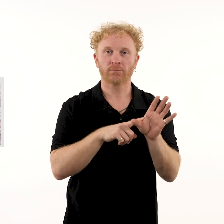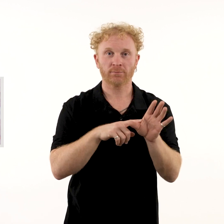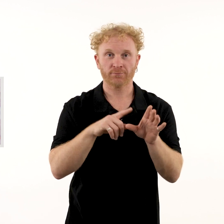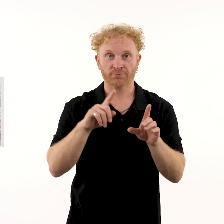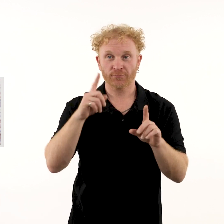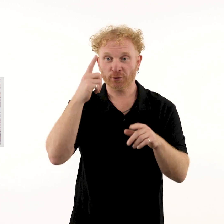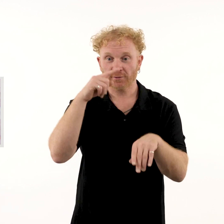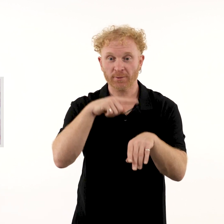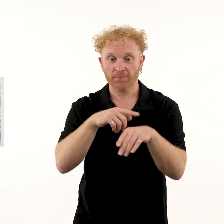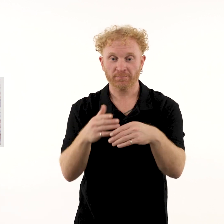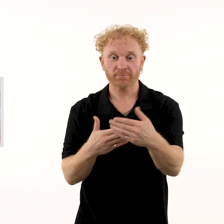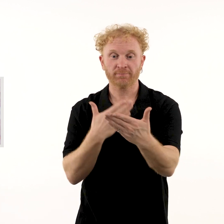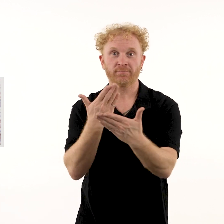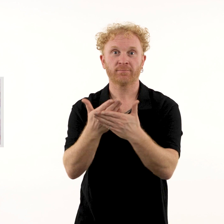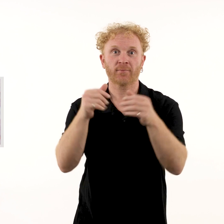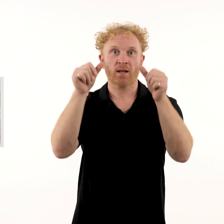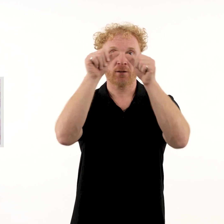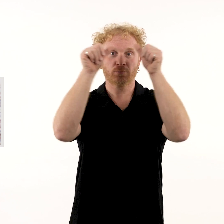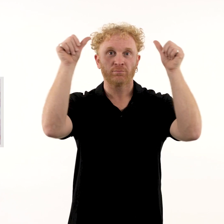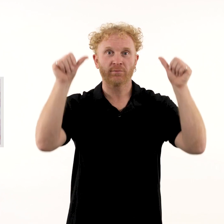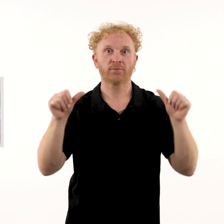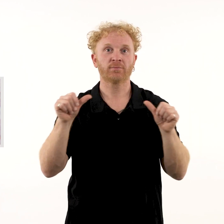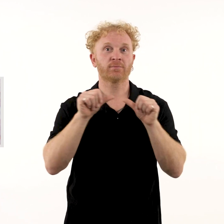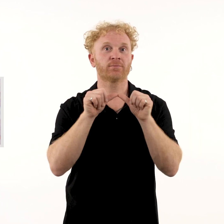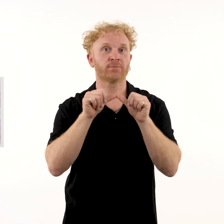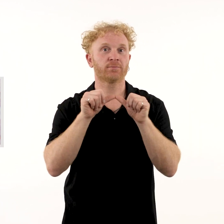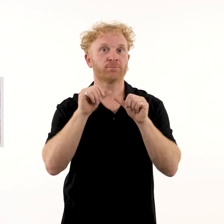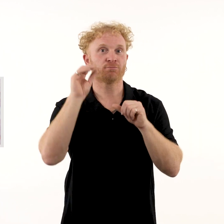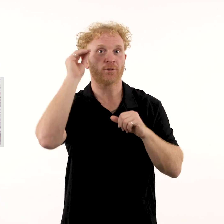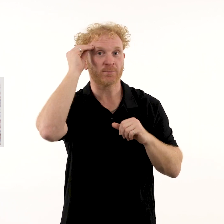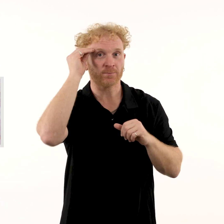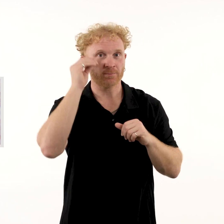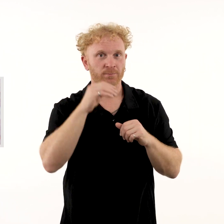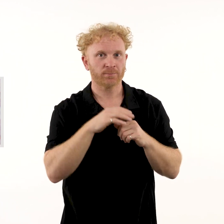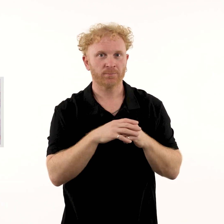and marks his first time as an Archibald finalist.